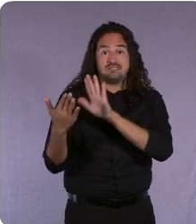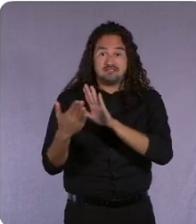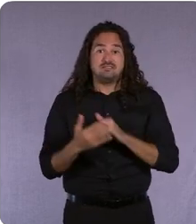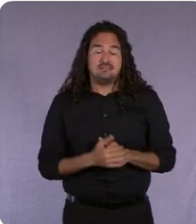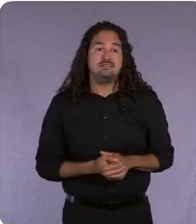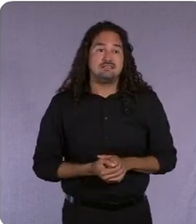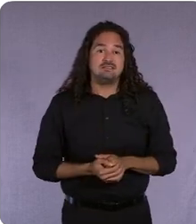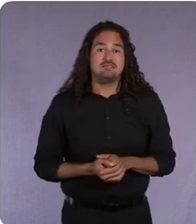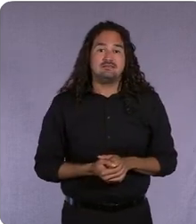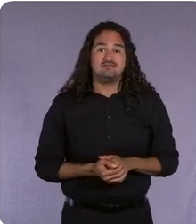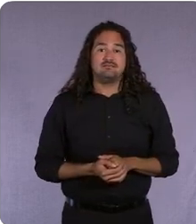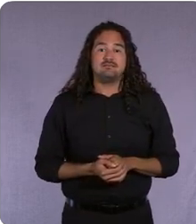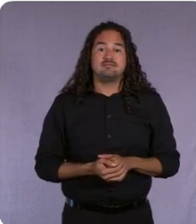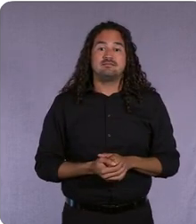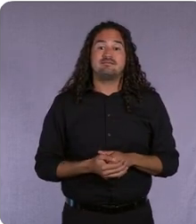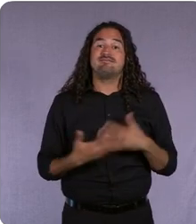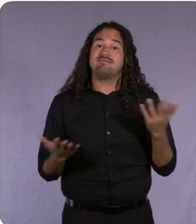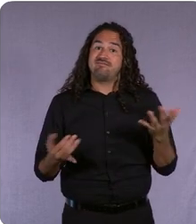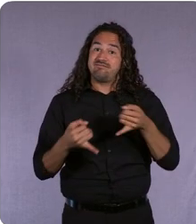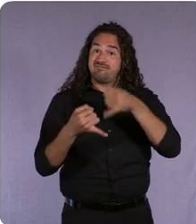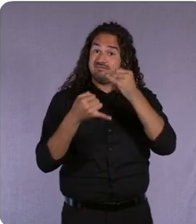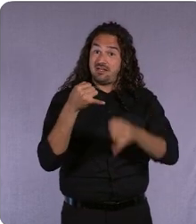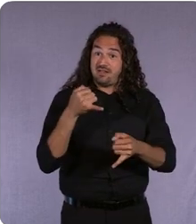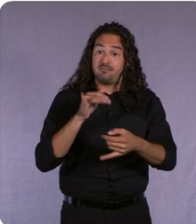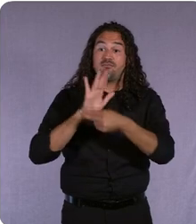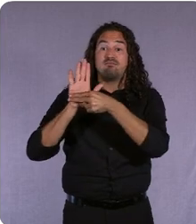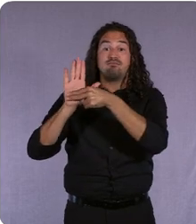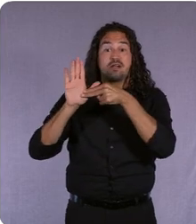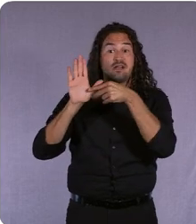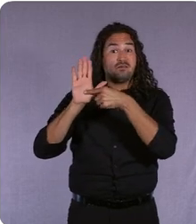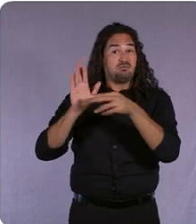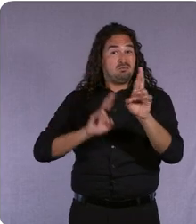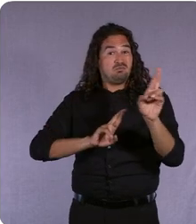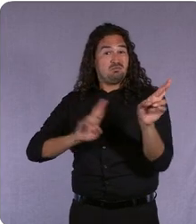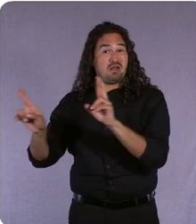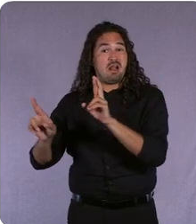And finally, brands that are ready overcome organizational